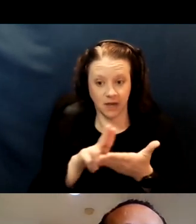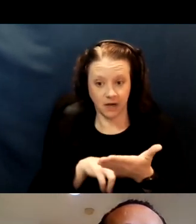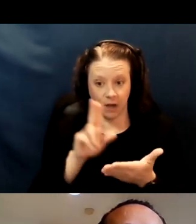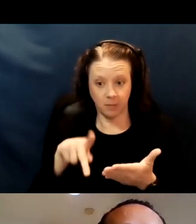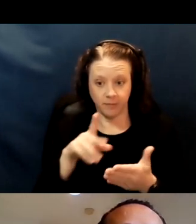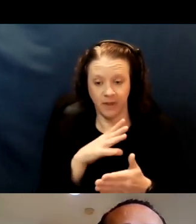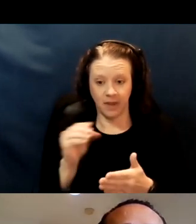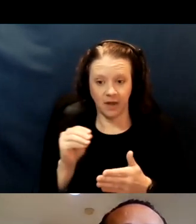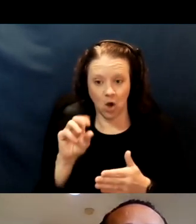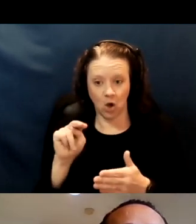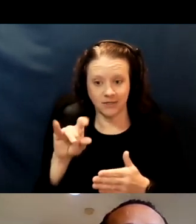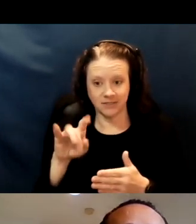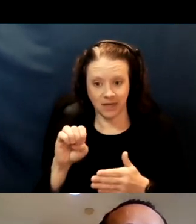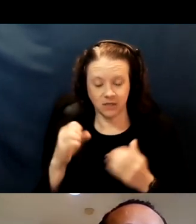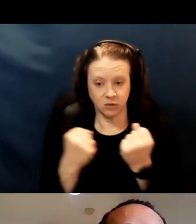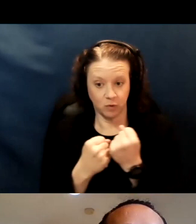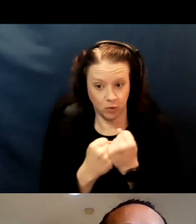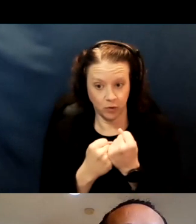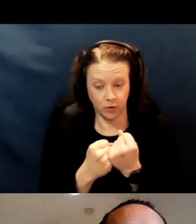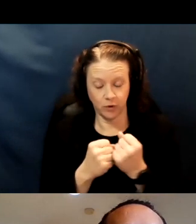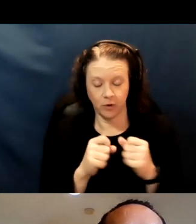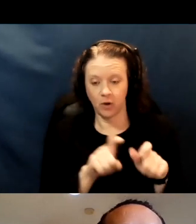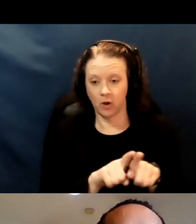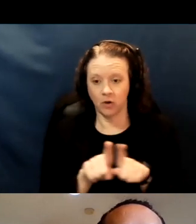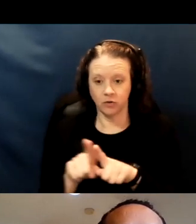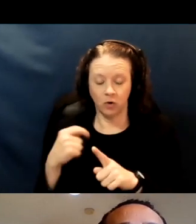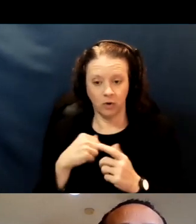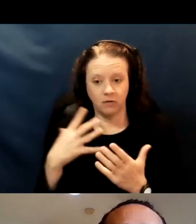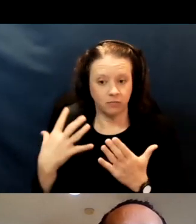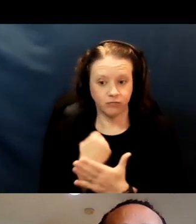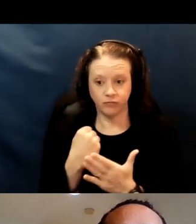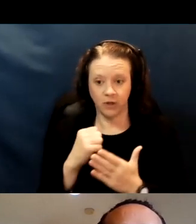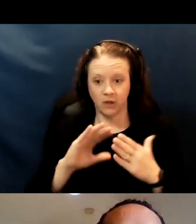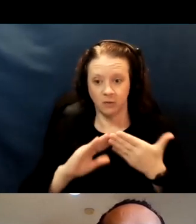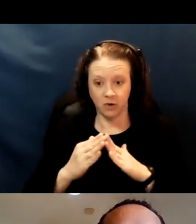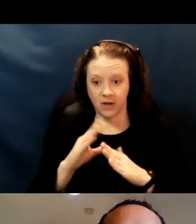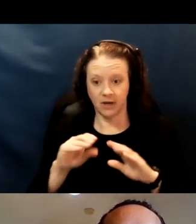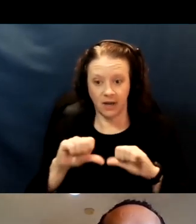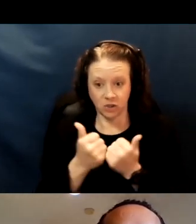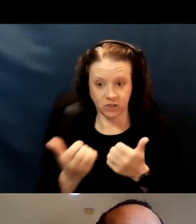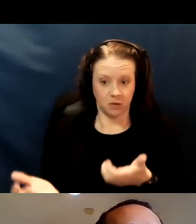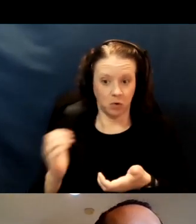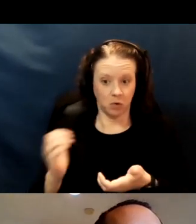And have also leveraged community and agency partnerships to help navigate it.